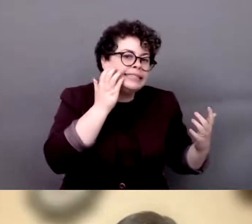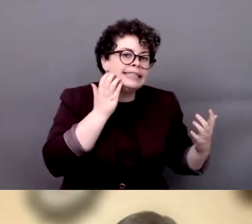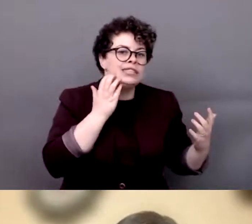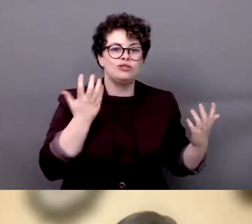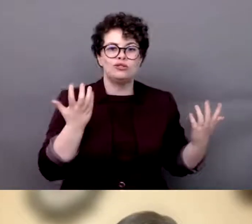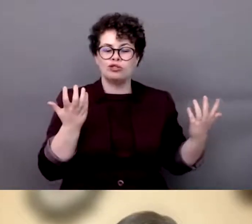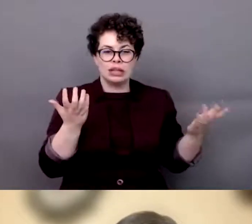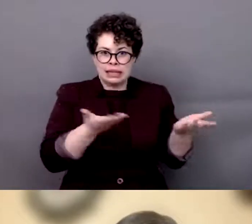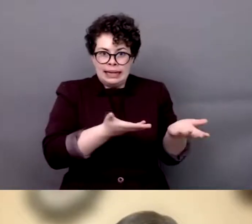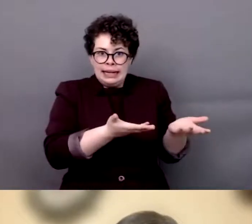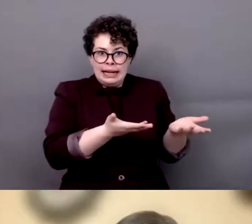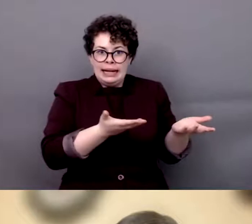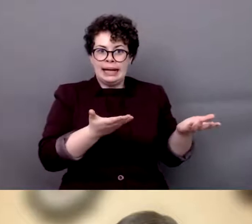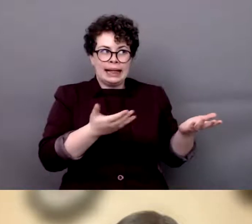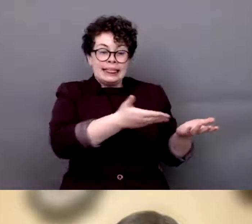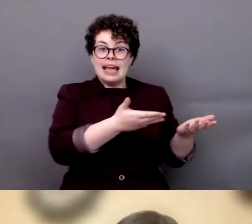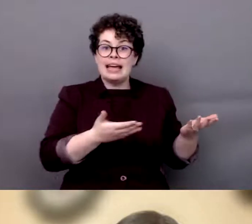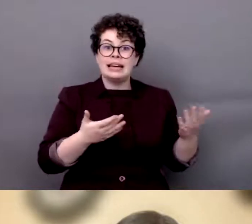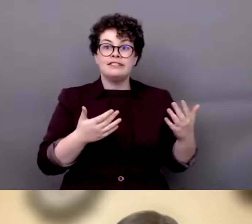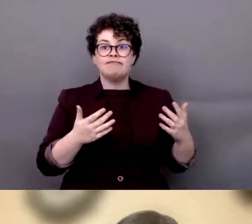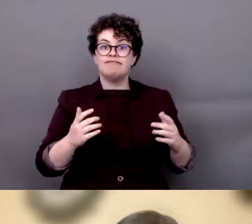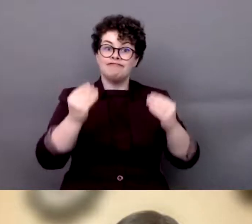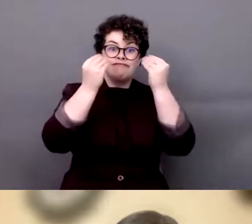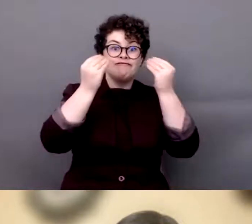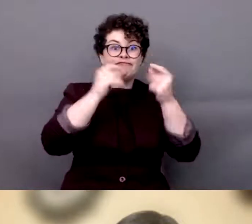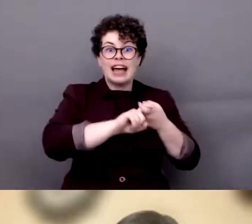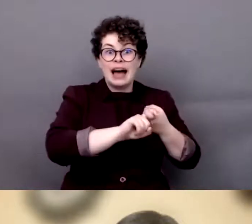they didn't have the continuity of their studies during the